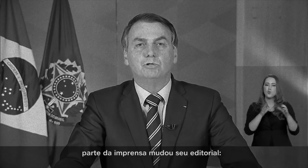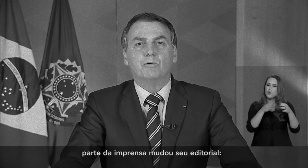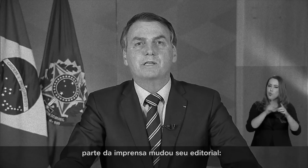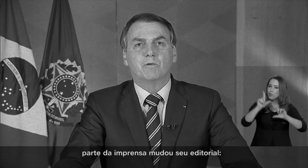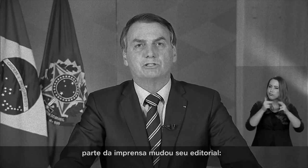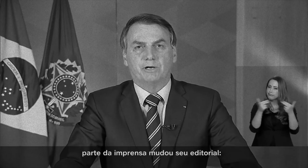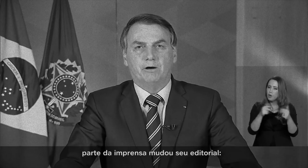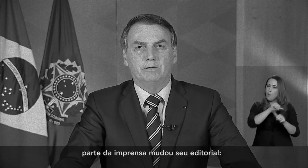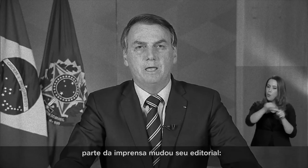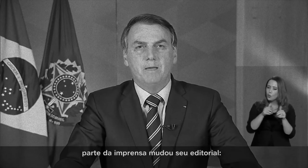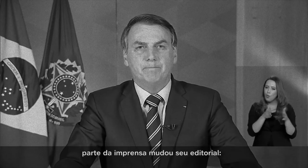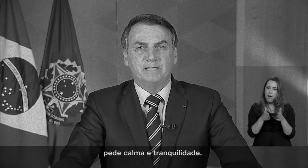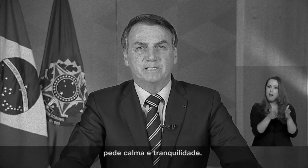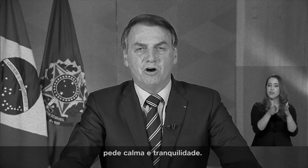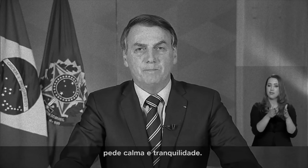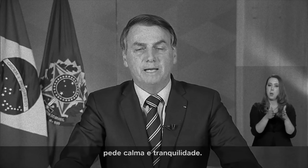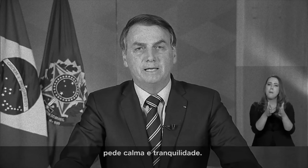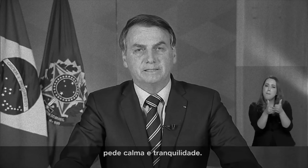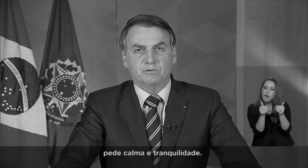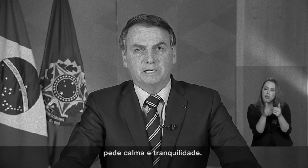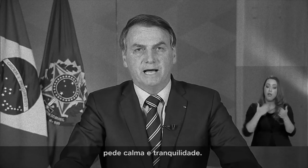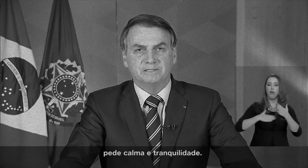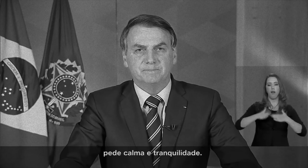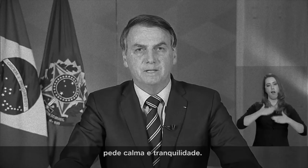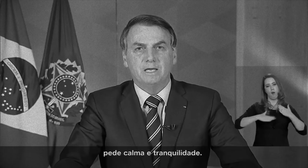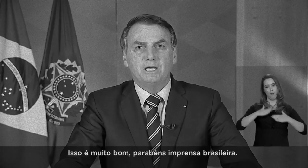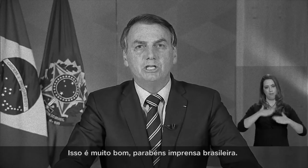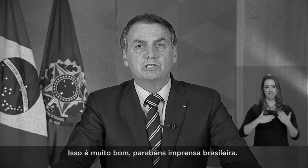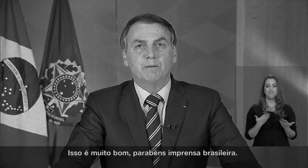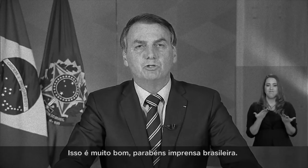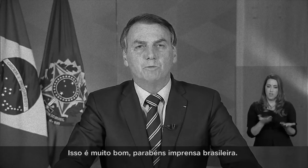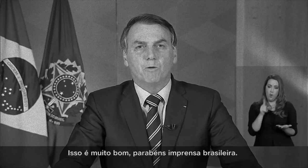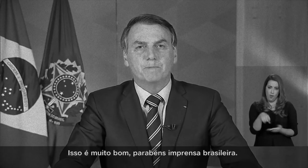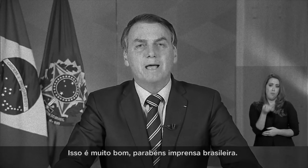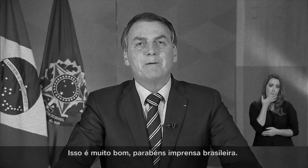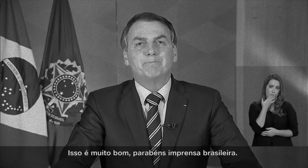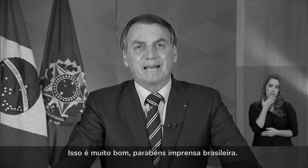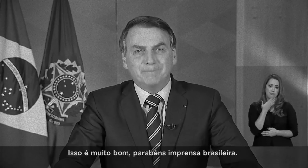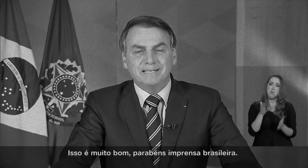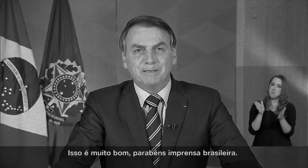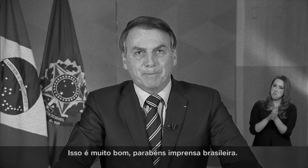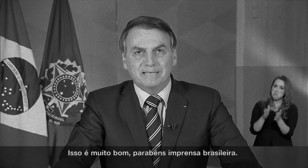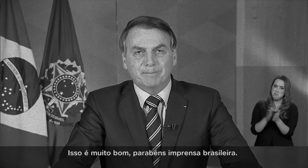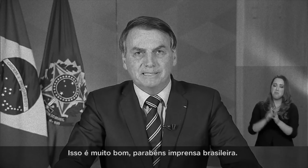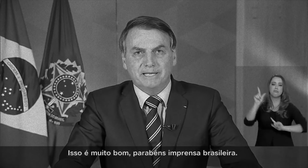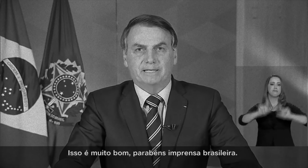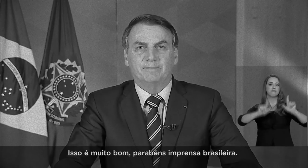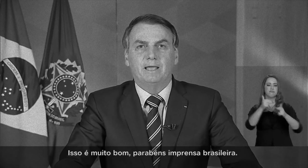changed their tone: They ask for calm and tranquility. This is very good. Congratulations Brazilian press.